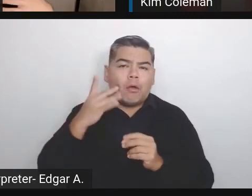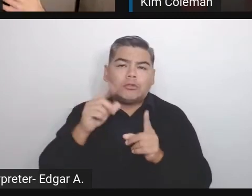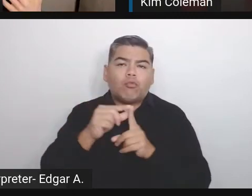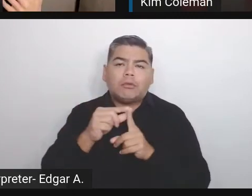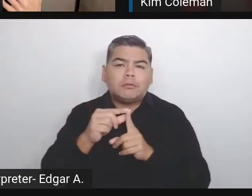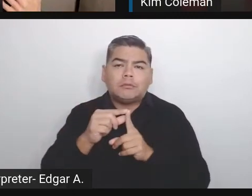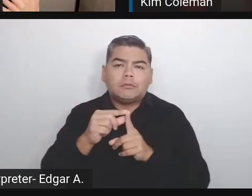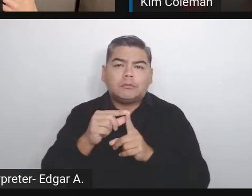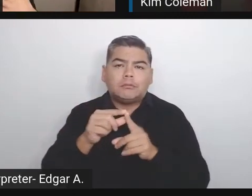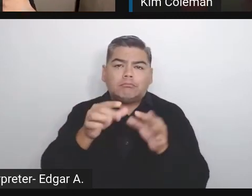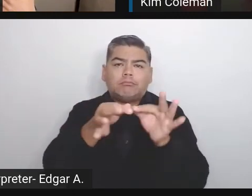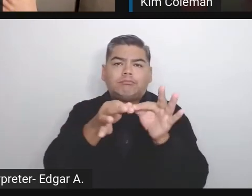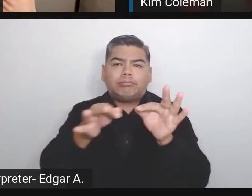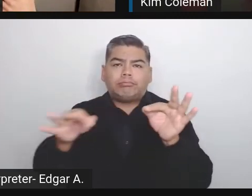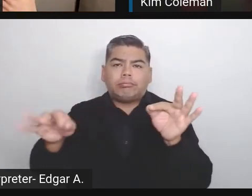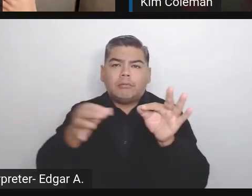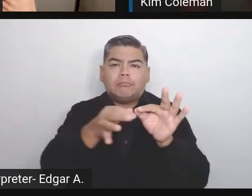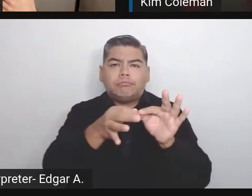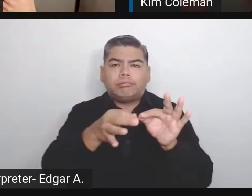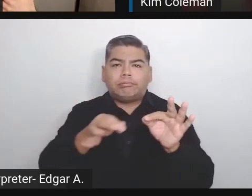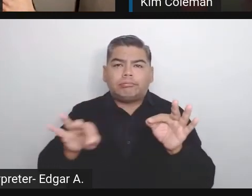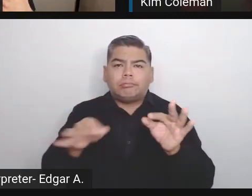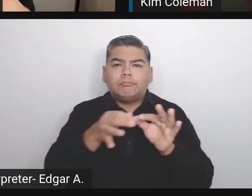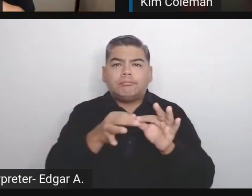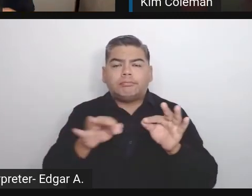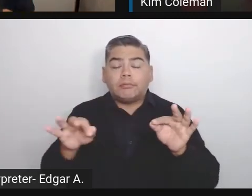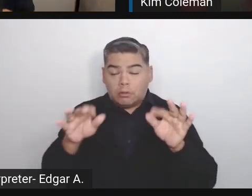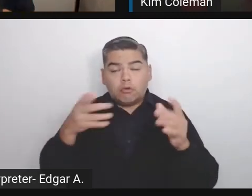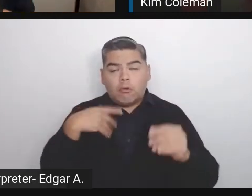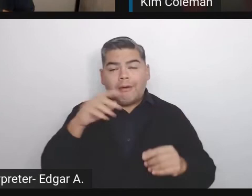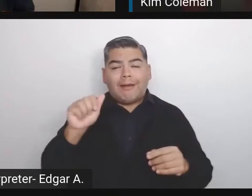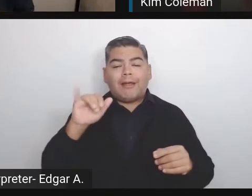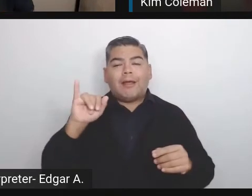Thanks to AI they are starting to have meaning.